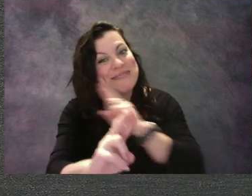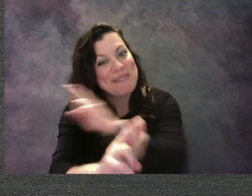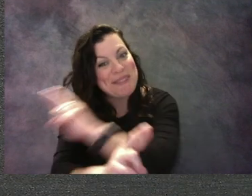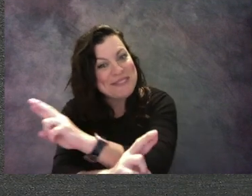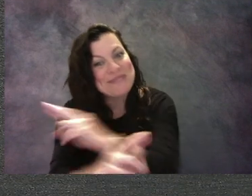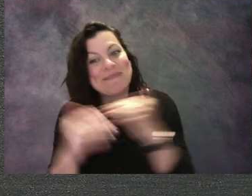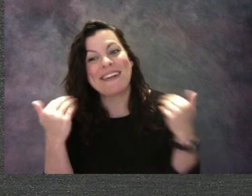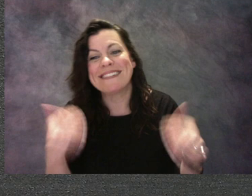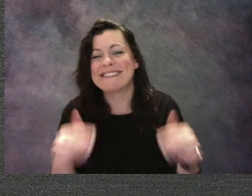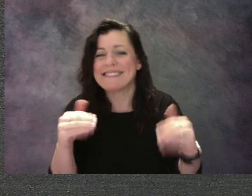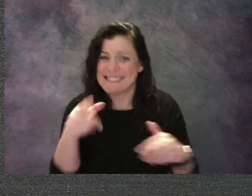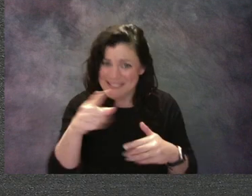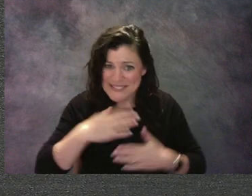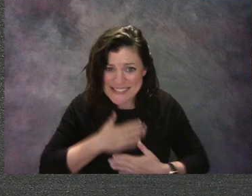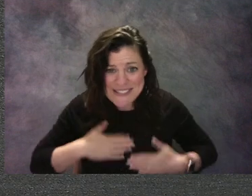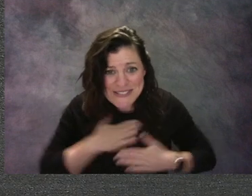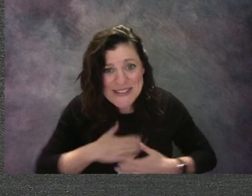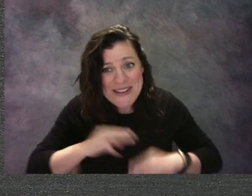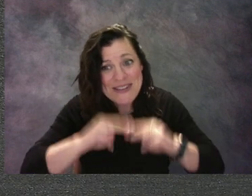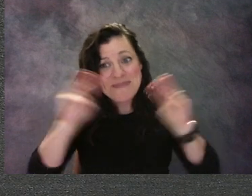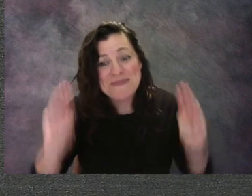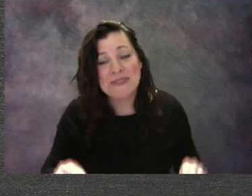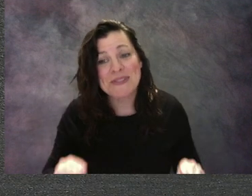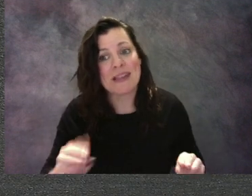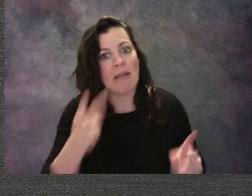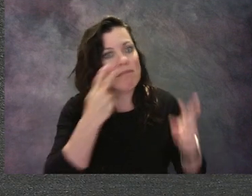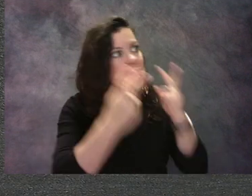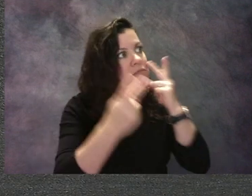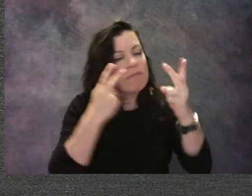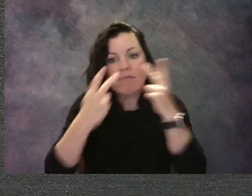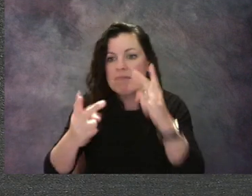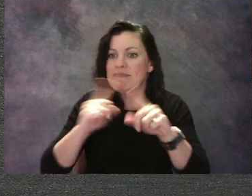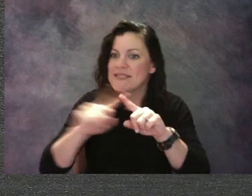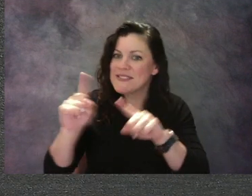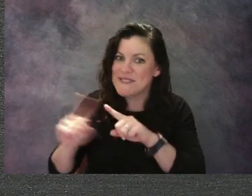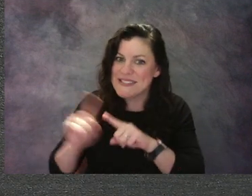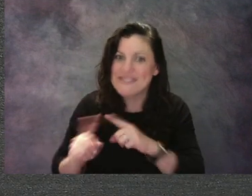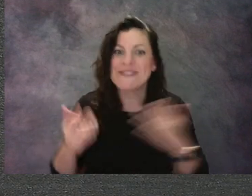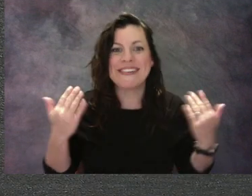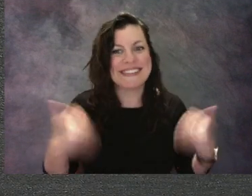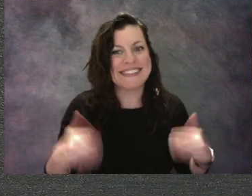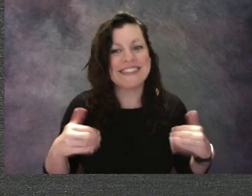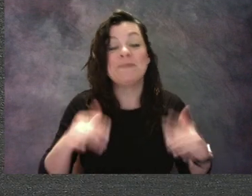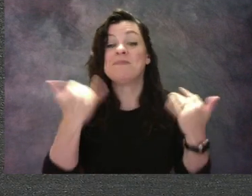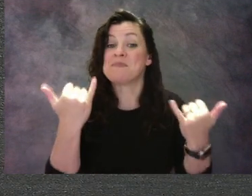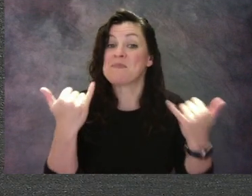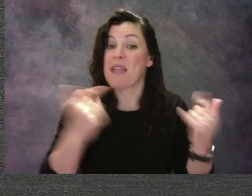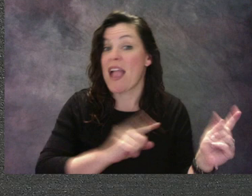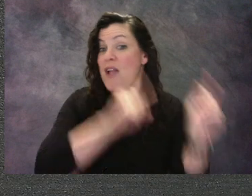Are you ready to do some art room and art supply manners? We're gonna head into the studio and we're gonna talk about how to use